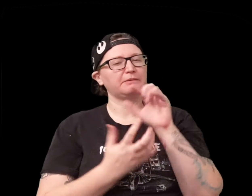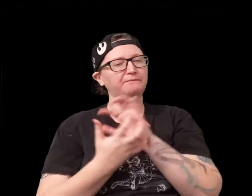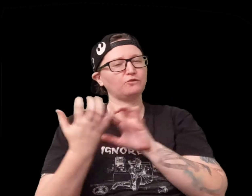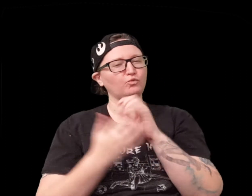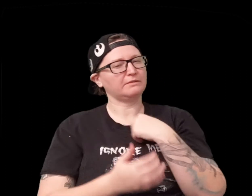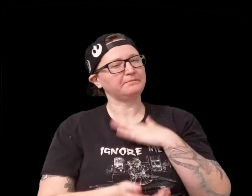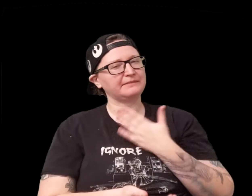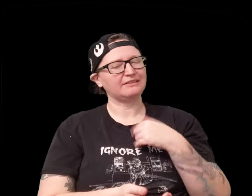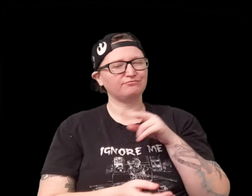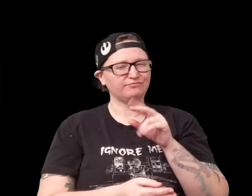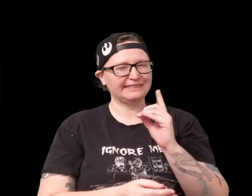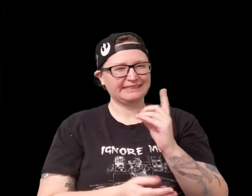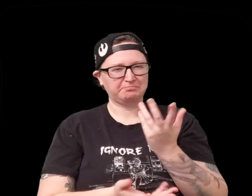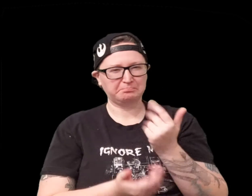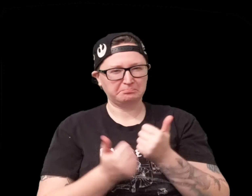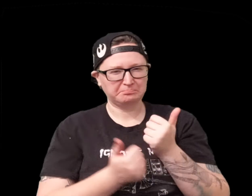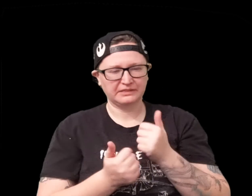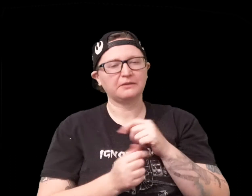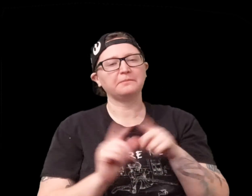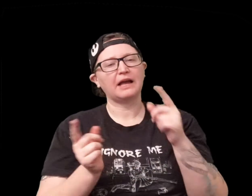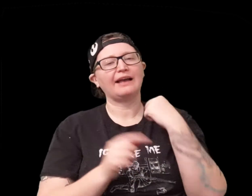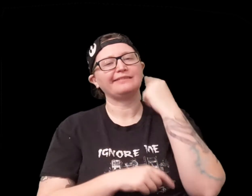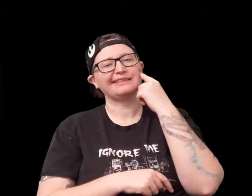at first it was a little bit confused I have to admit I wasn't sure which